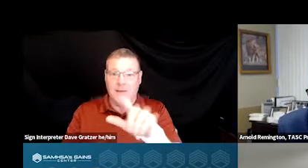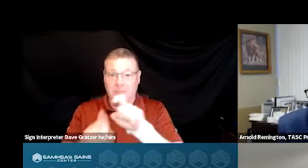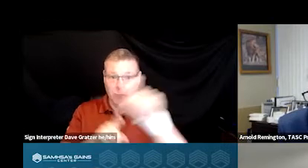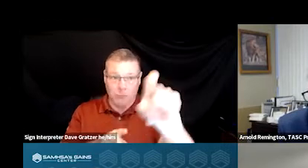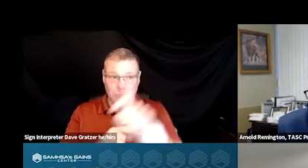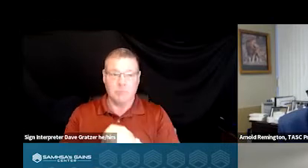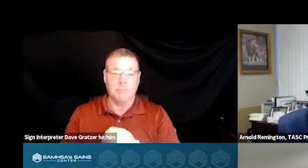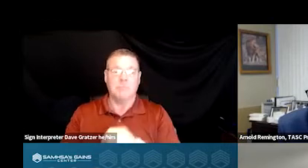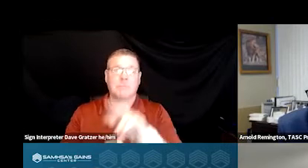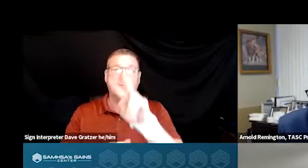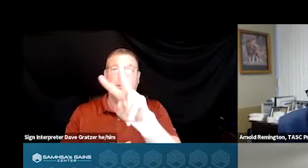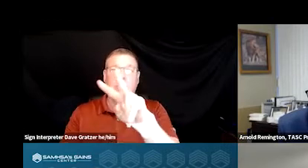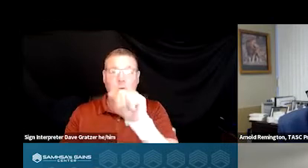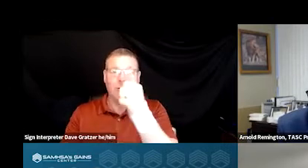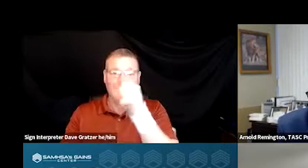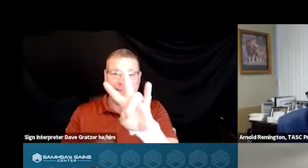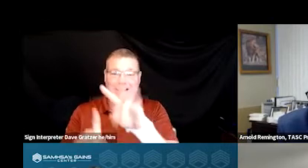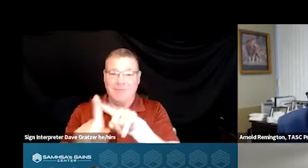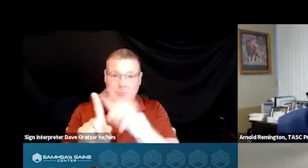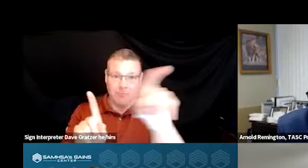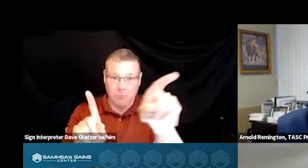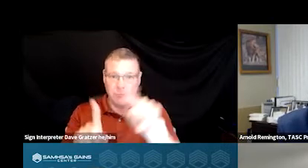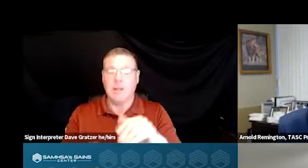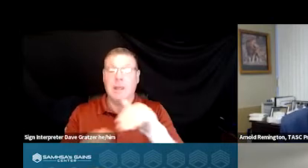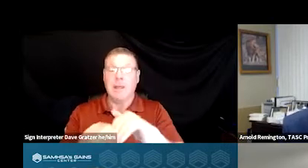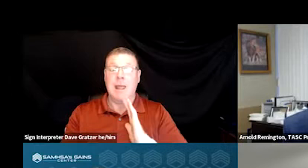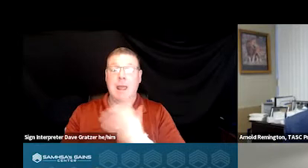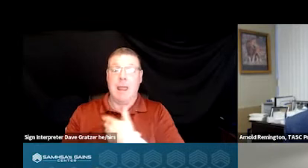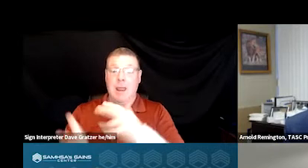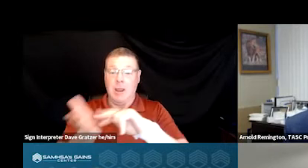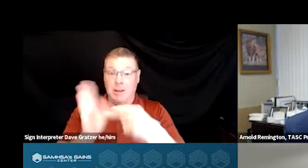217 diversions, which in our case, diversions our something